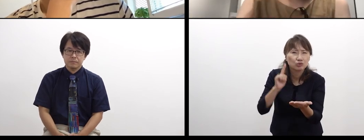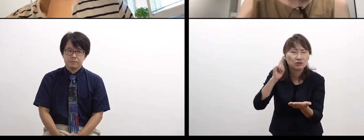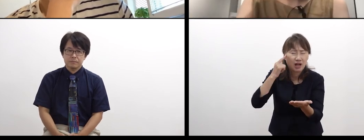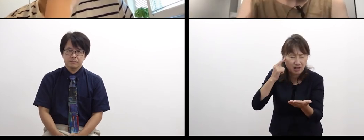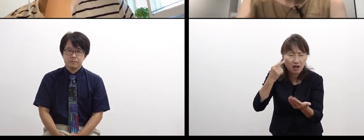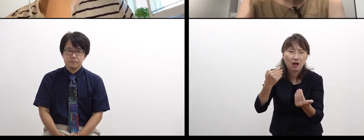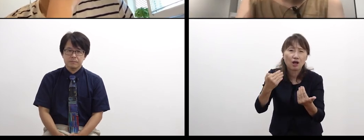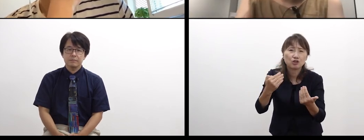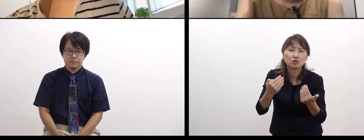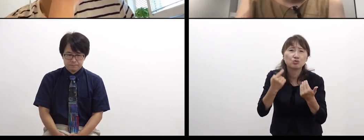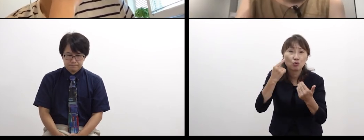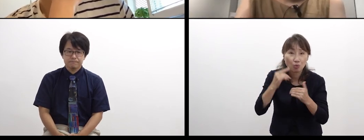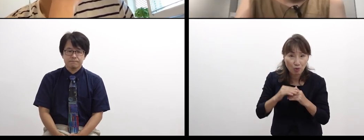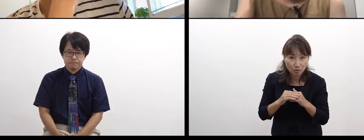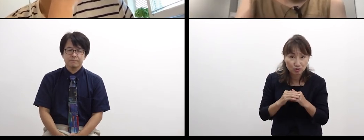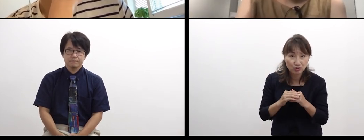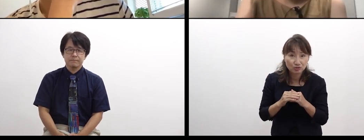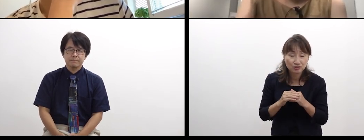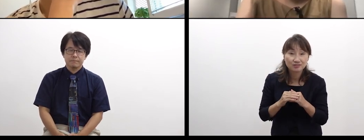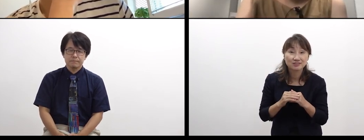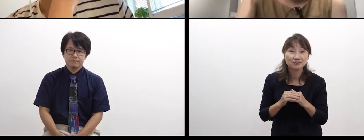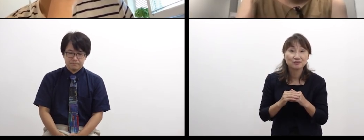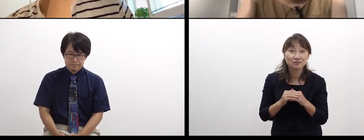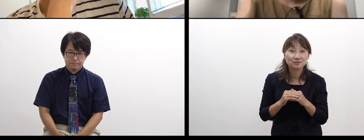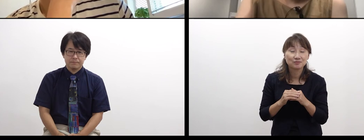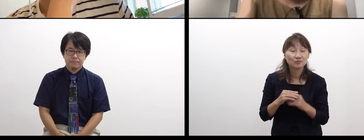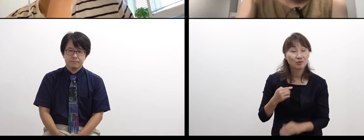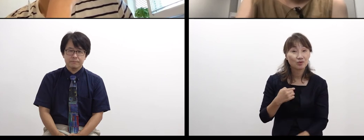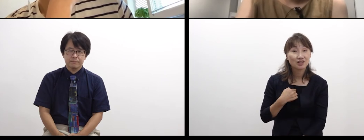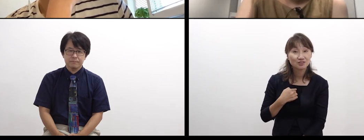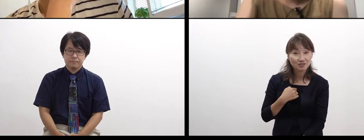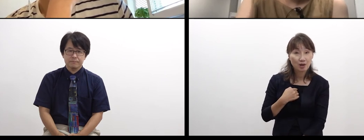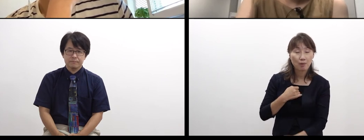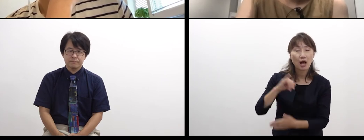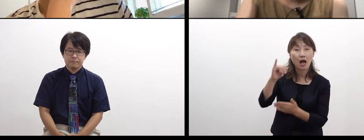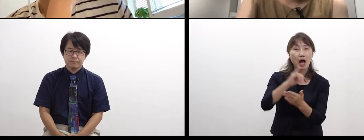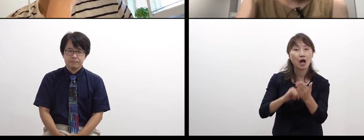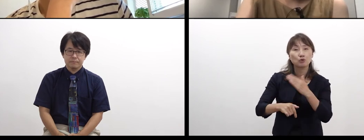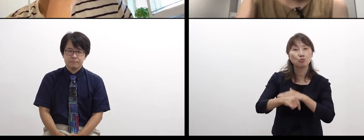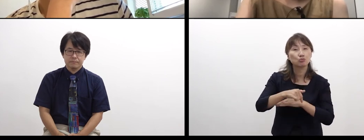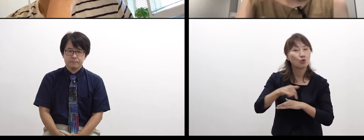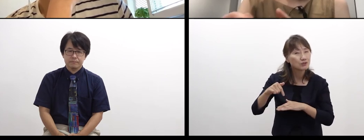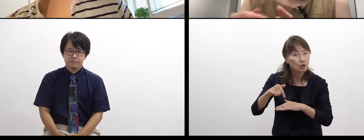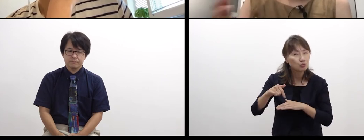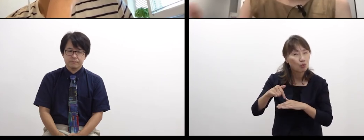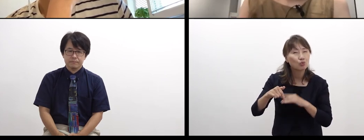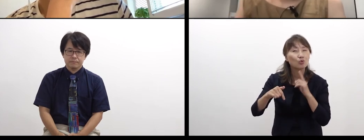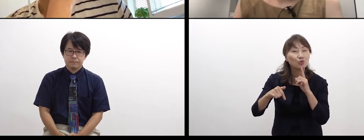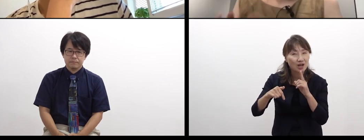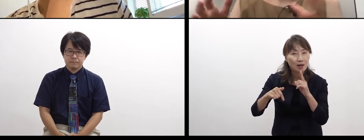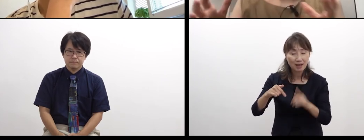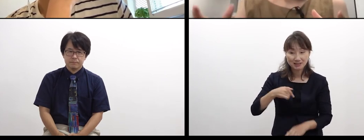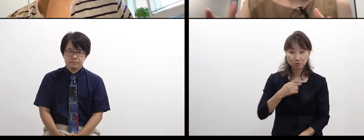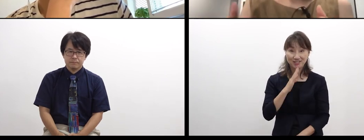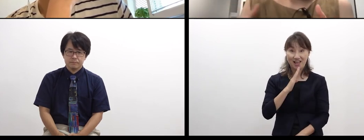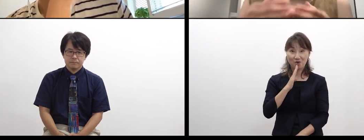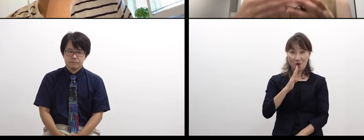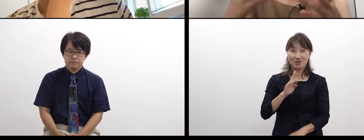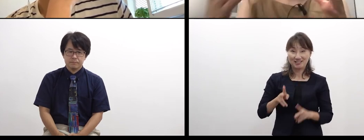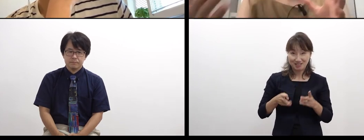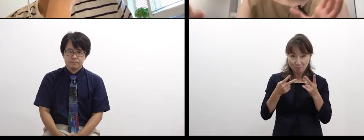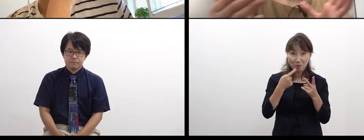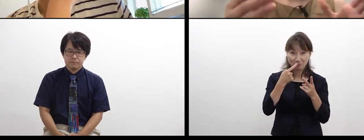Yes, yes. WADA: When I’m doing an art project or playing a game,